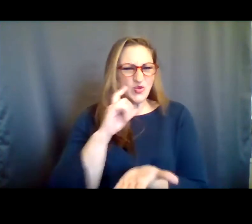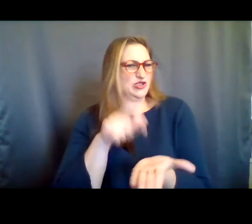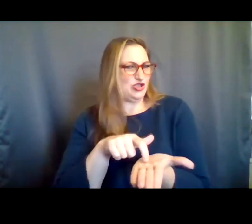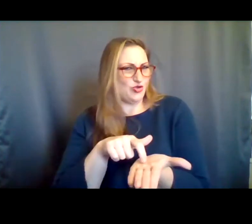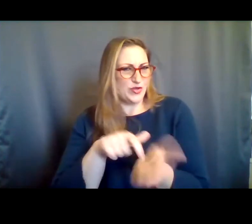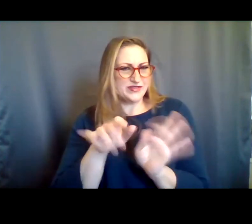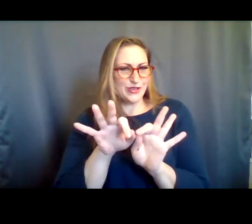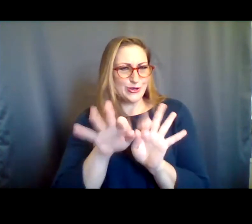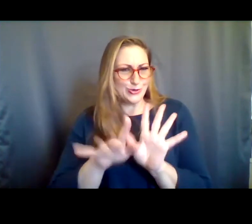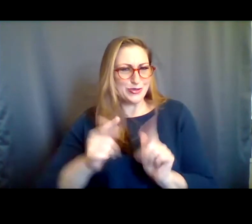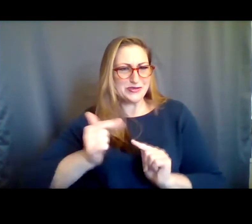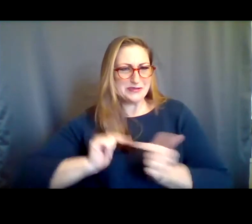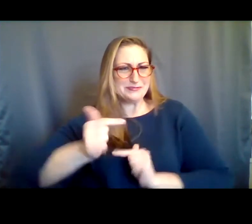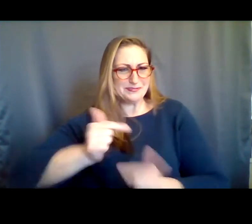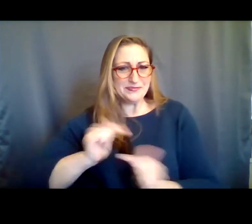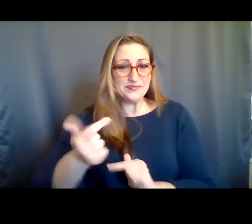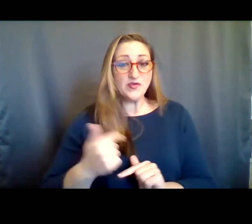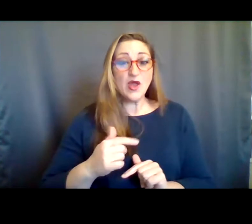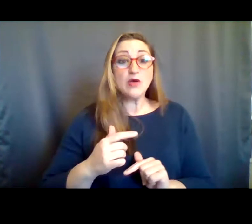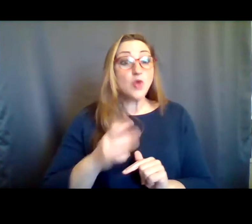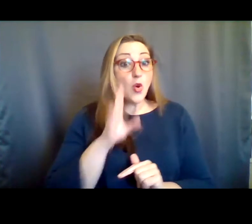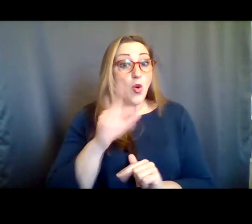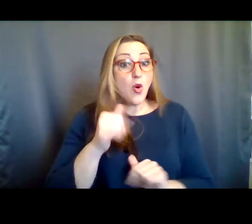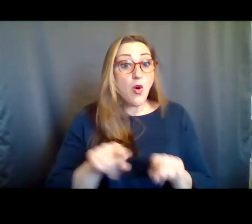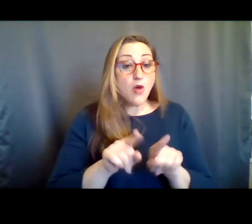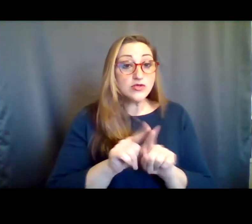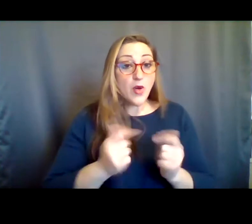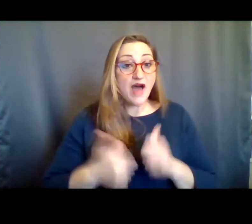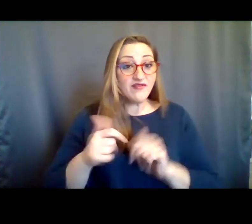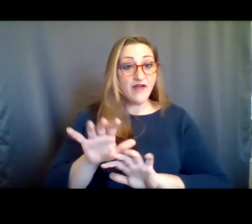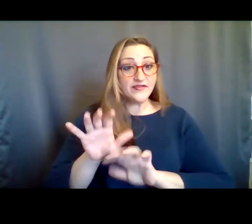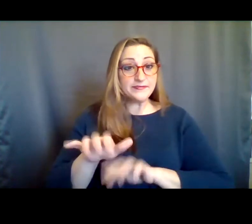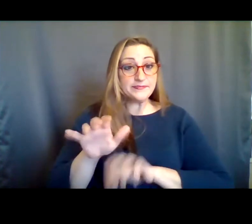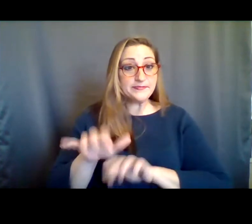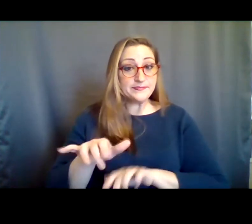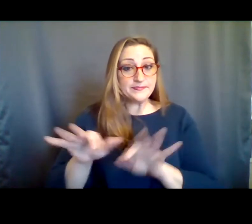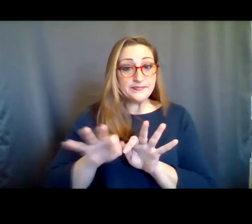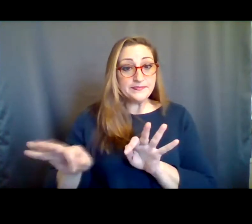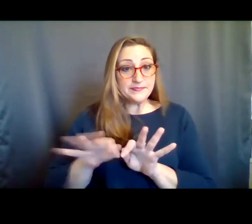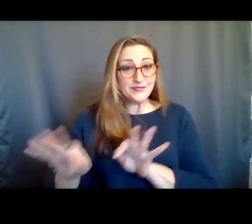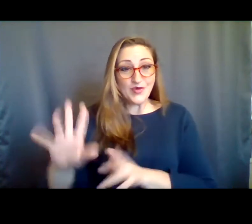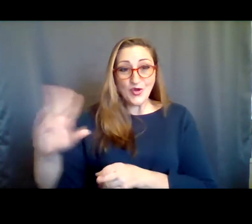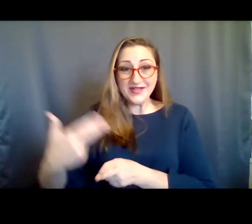to 20 minutes as well. We will carry on as usually, but noting that you'll notice this. Live captioning